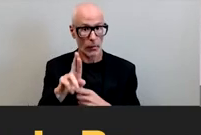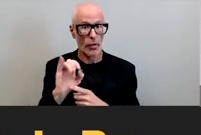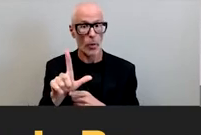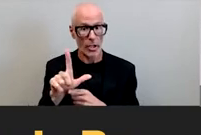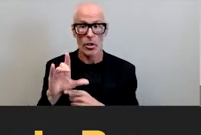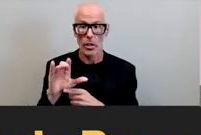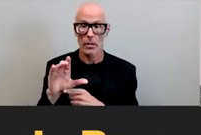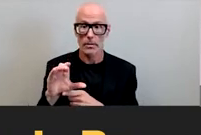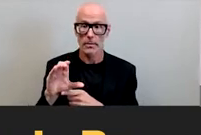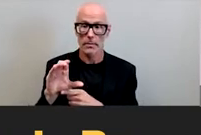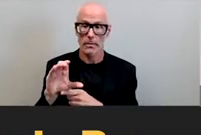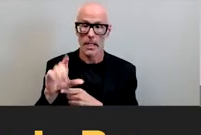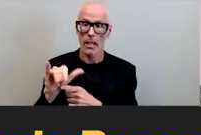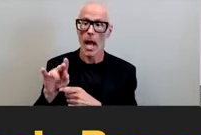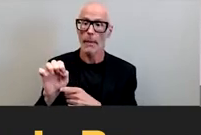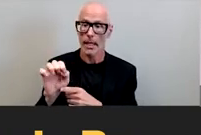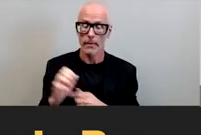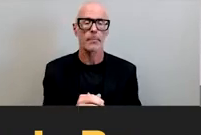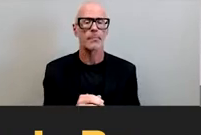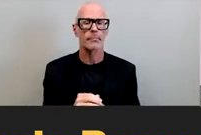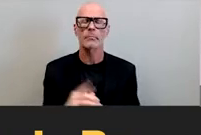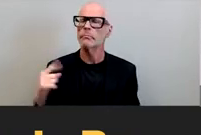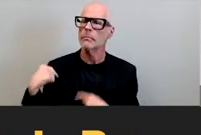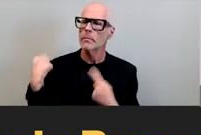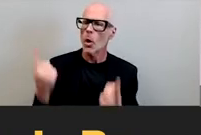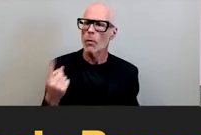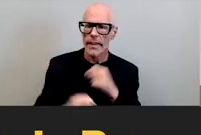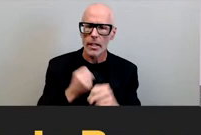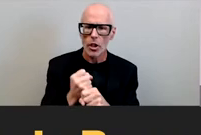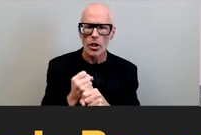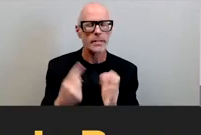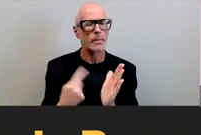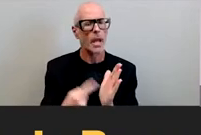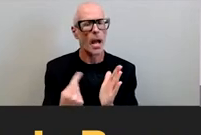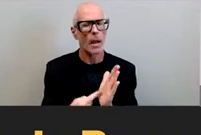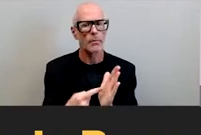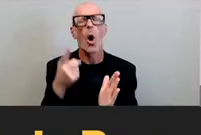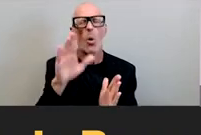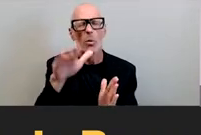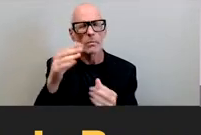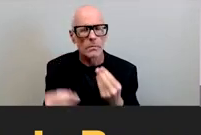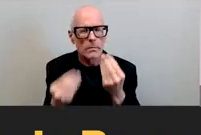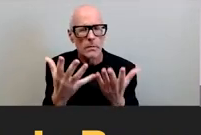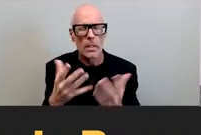um you know we over the years sometimes uh by the way provost walker thank you for the warm